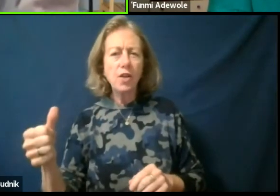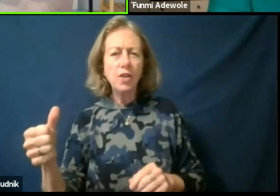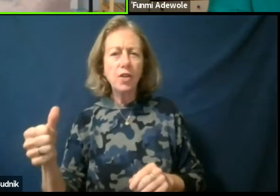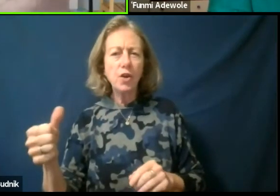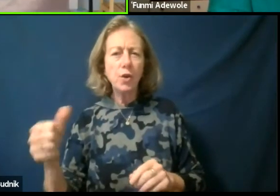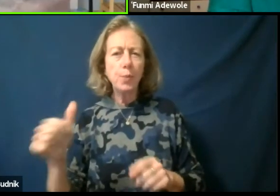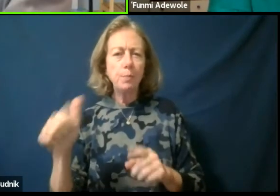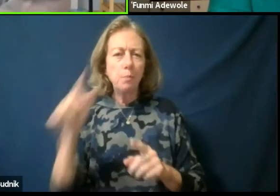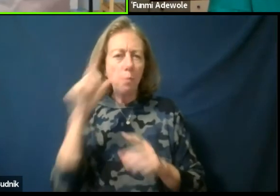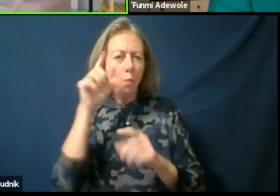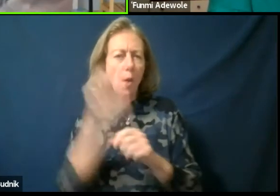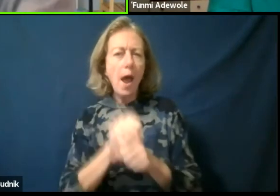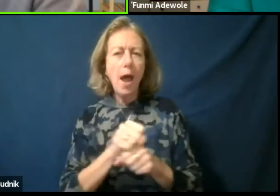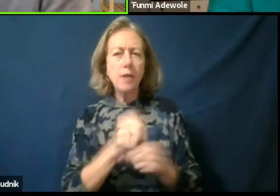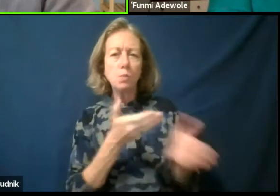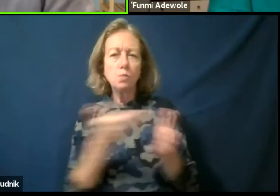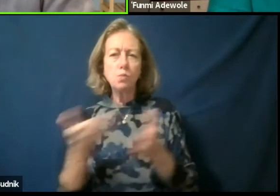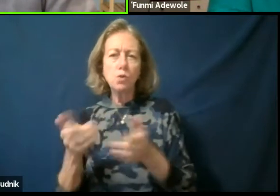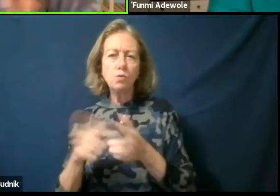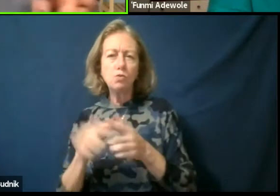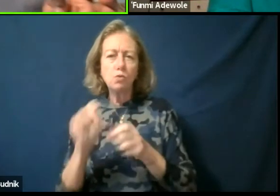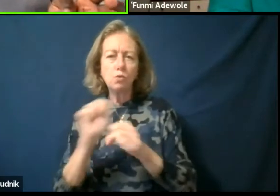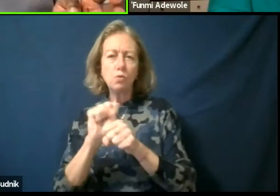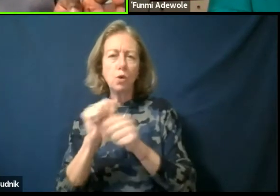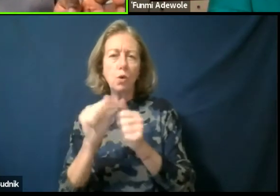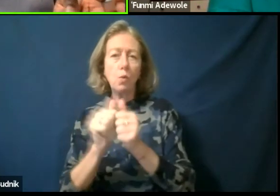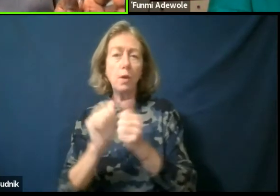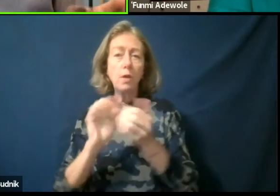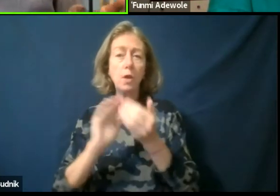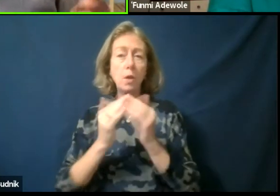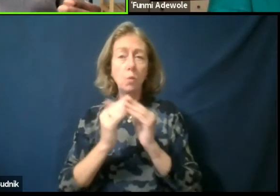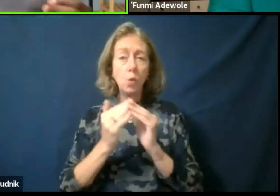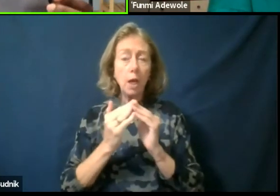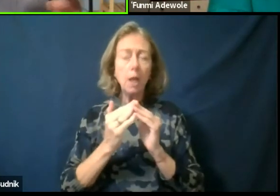to community and work with community is that it opens access for us